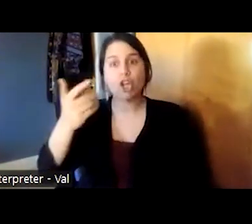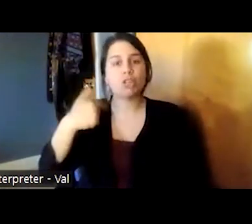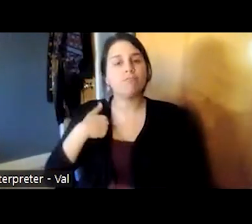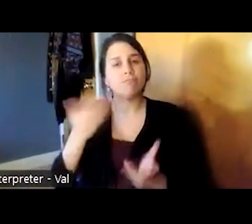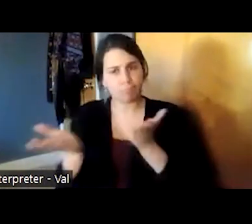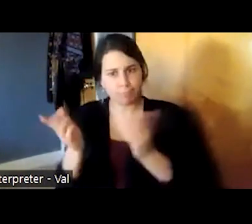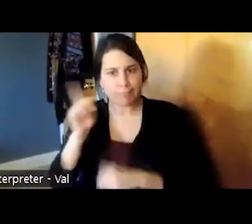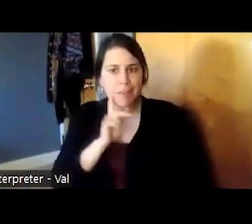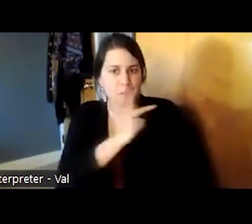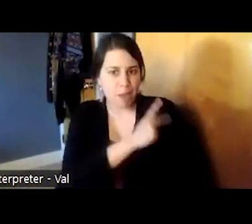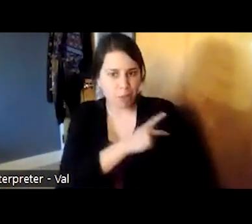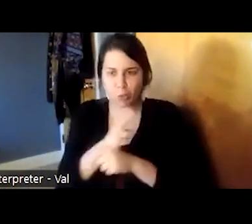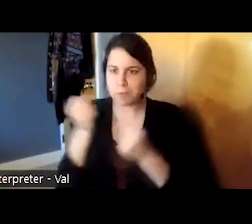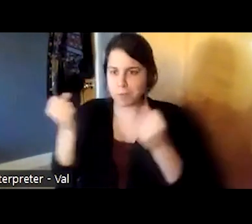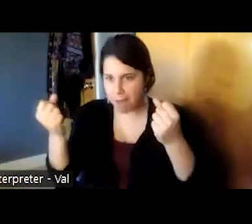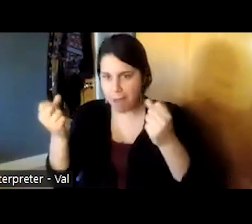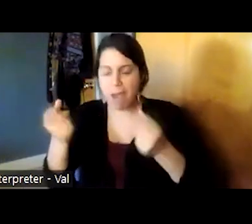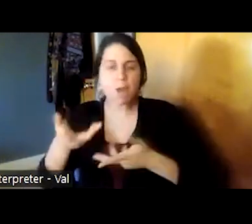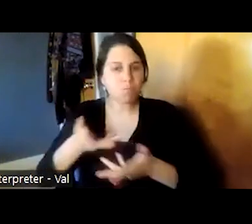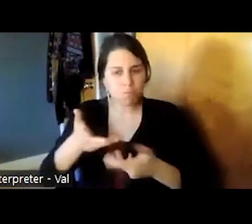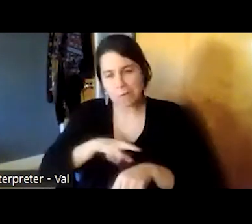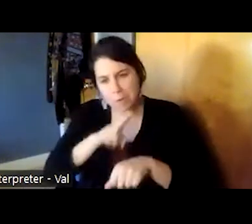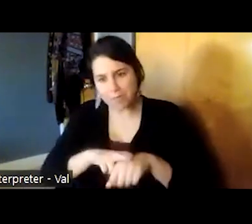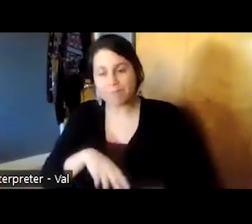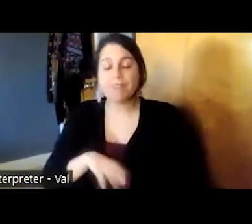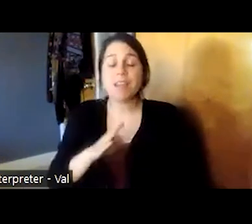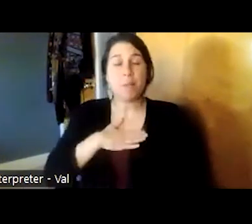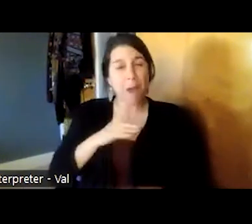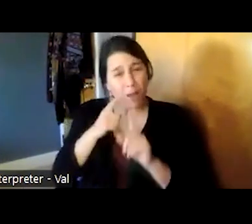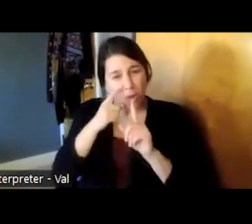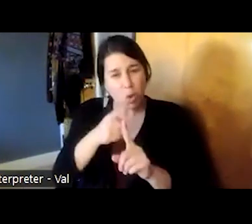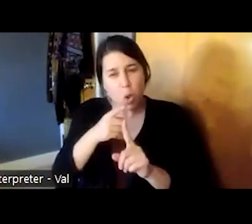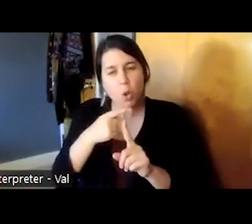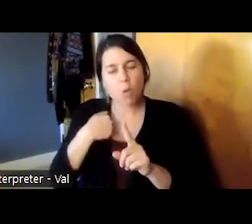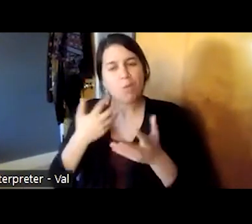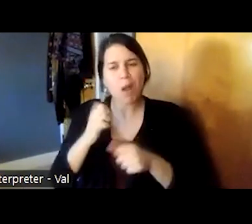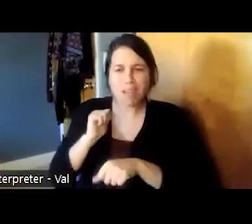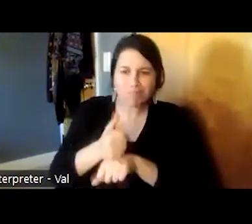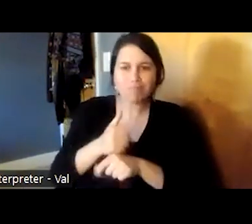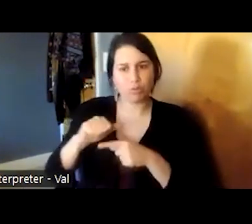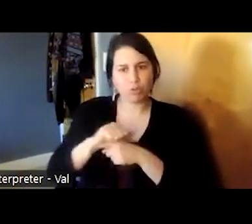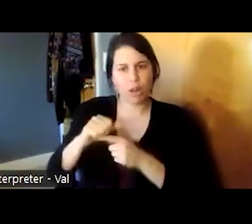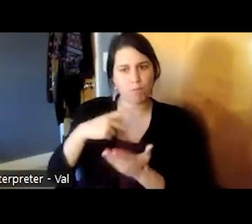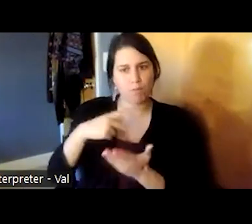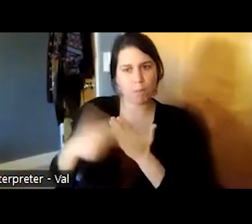and an important goal for me was to establish a training program for people who were deaf